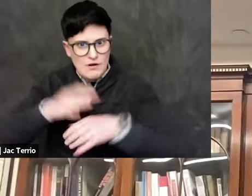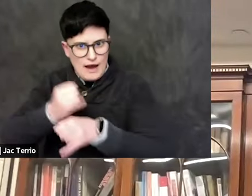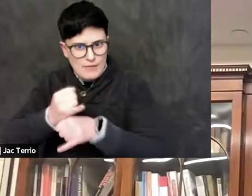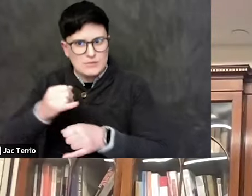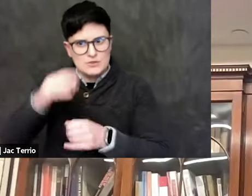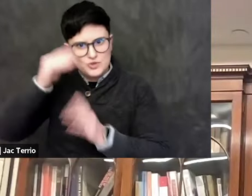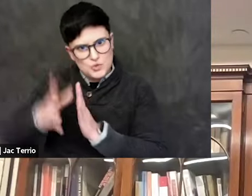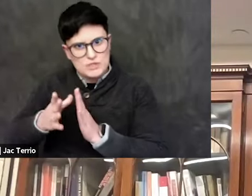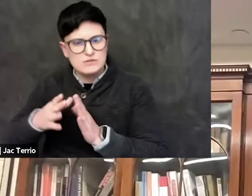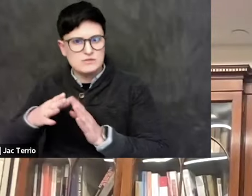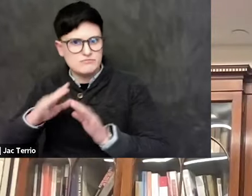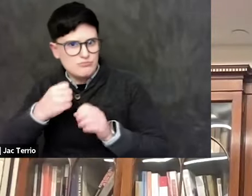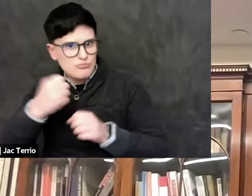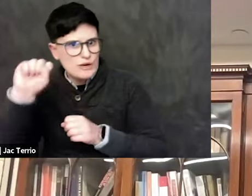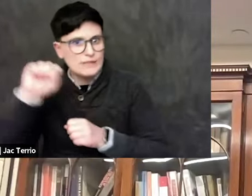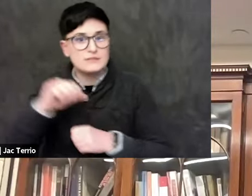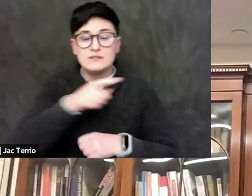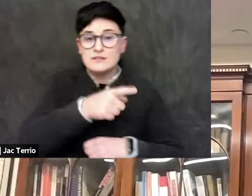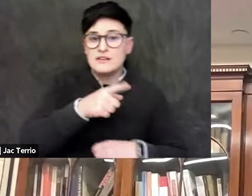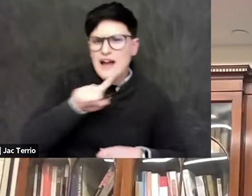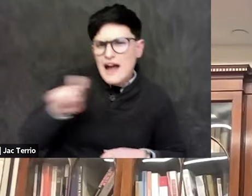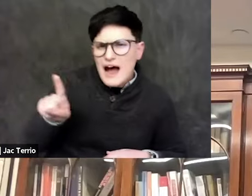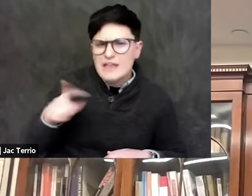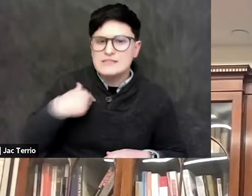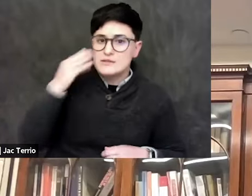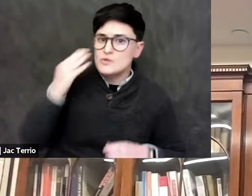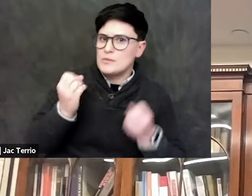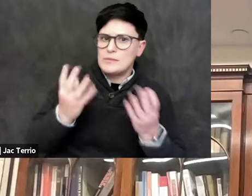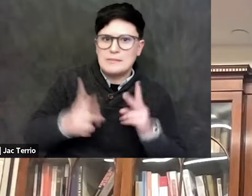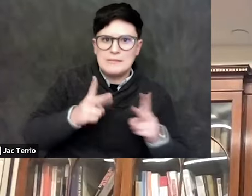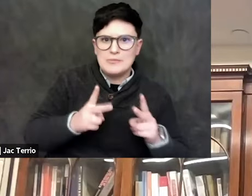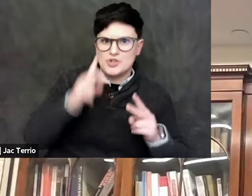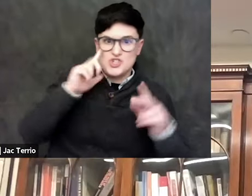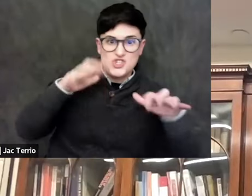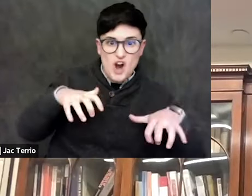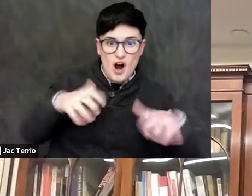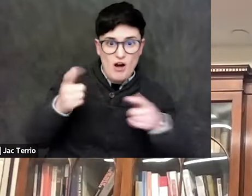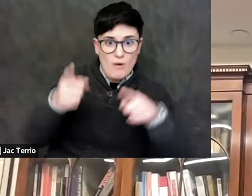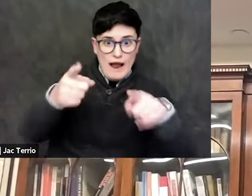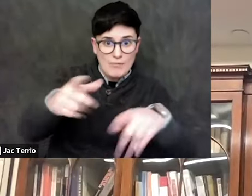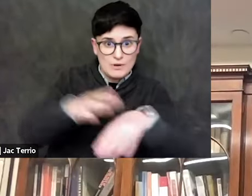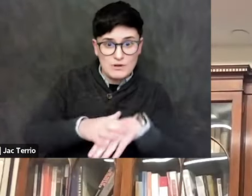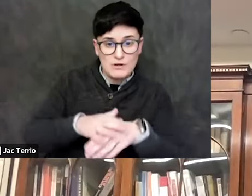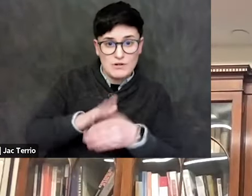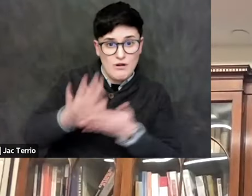I know a lot of people are just shocked by what's going on on college campuses. How do you see it?